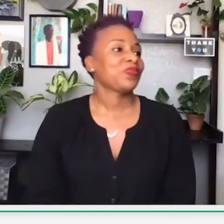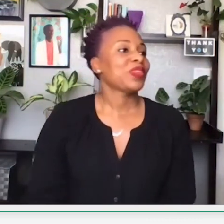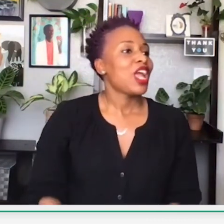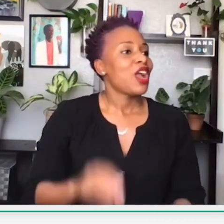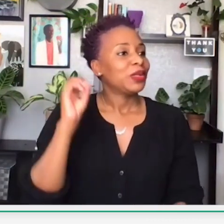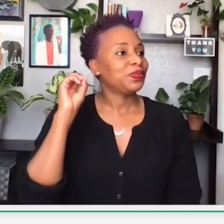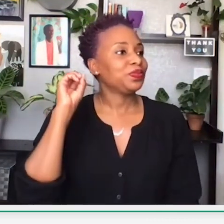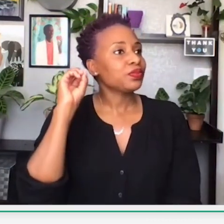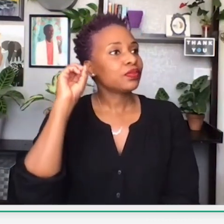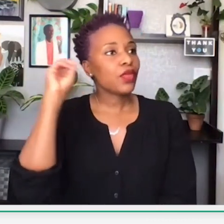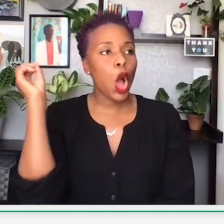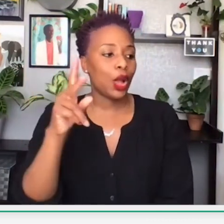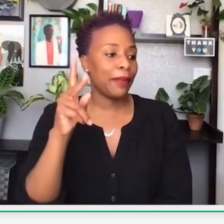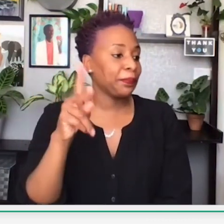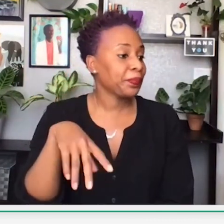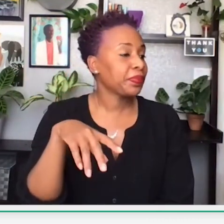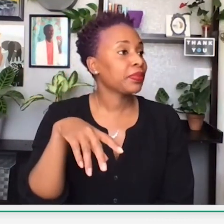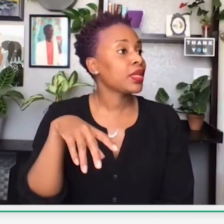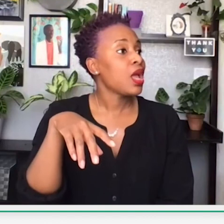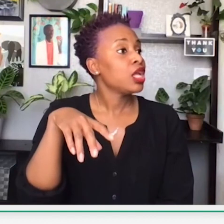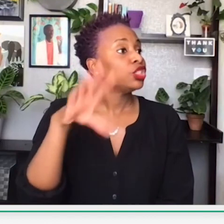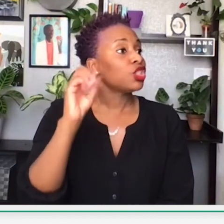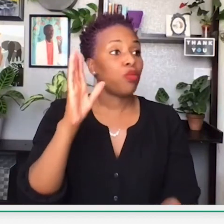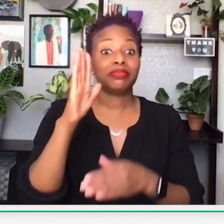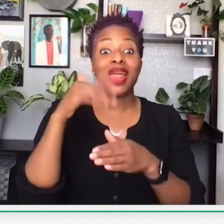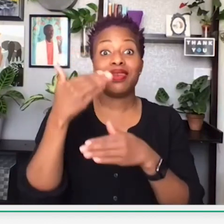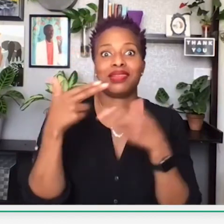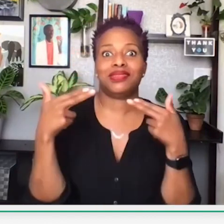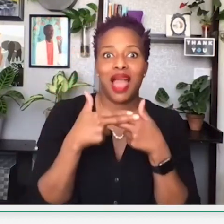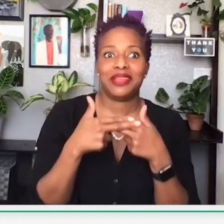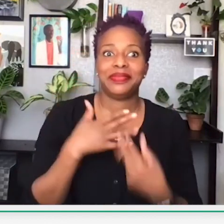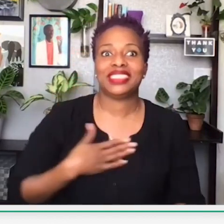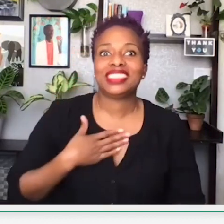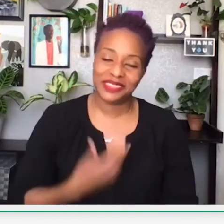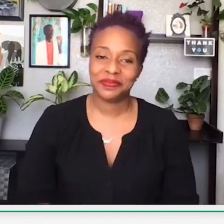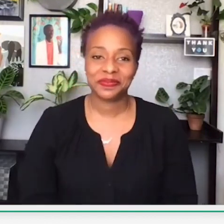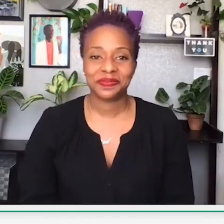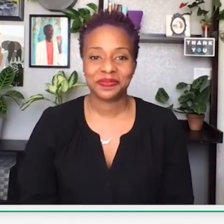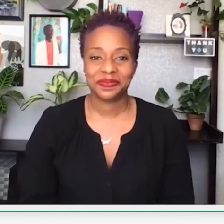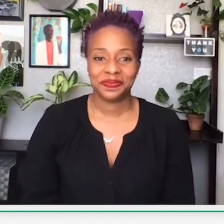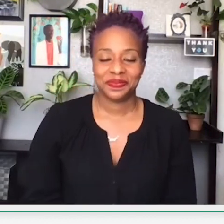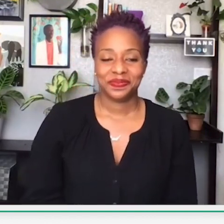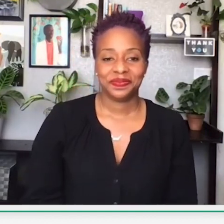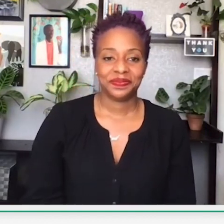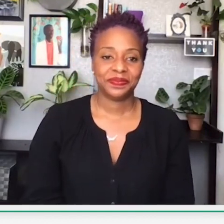And I can always share more with you from there. Okay, so the next slide, please.